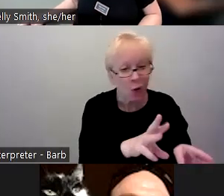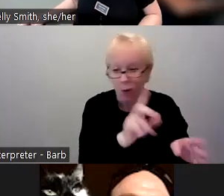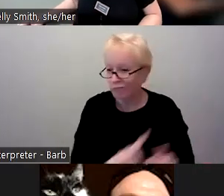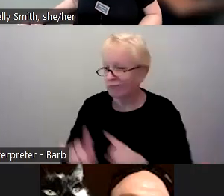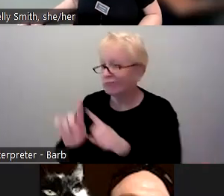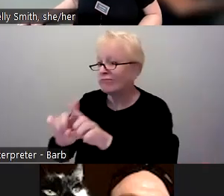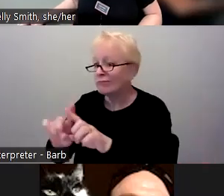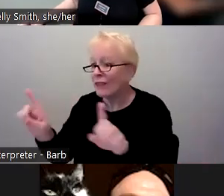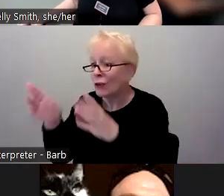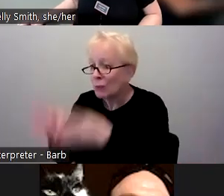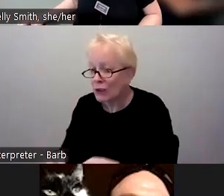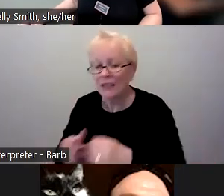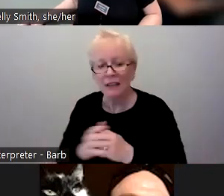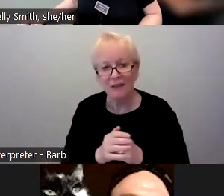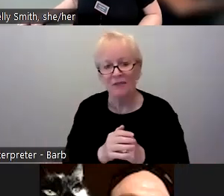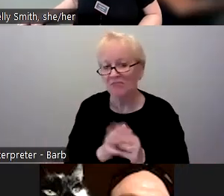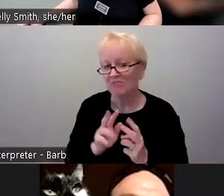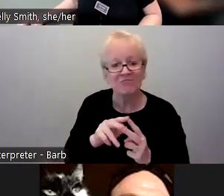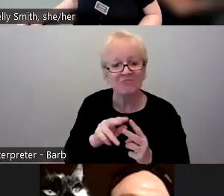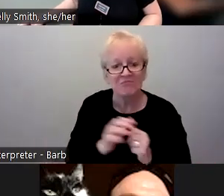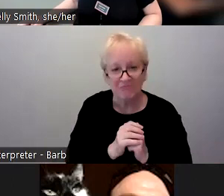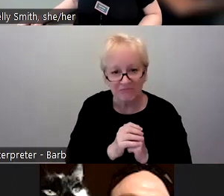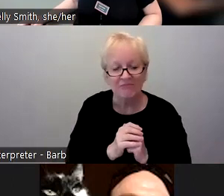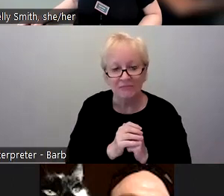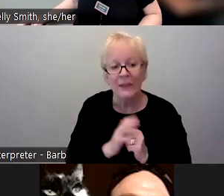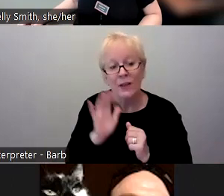And I think that's always a good indicator that the connections that are made in this